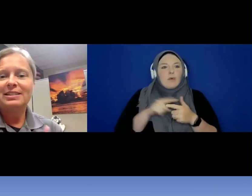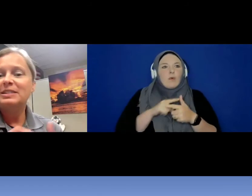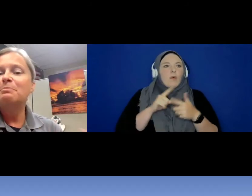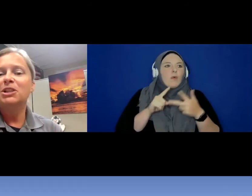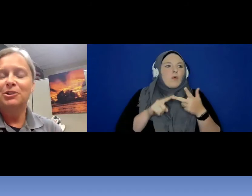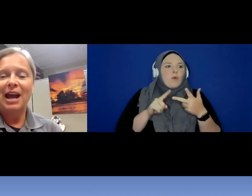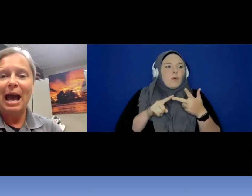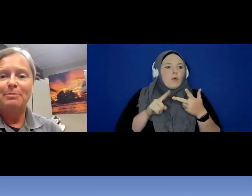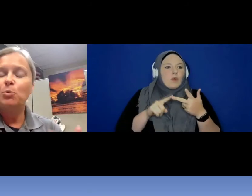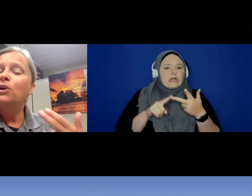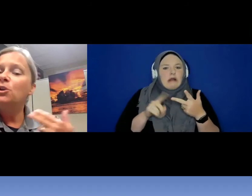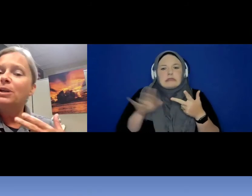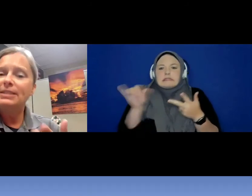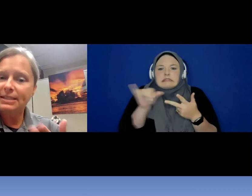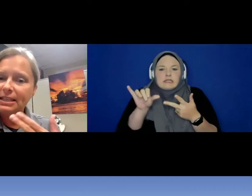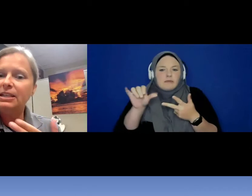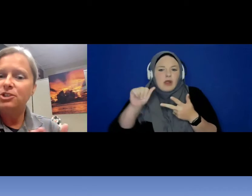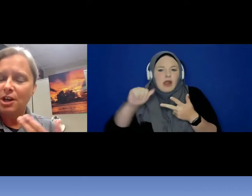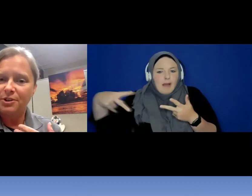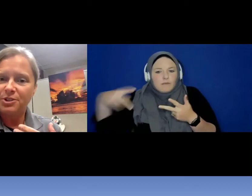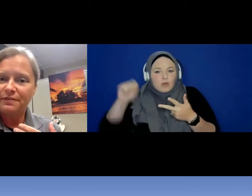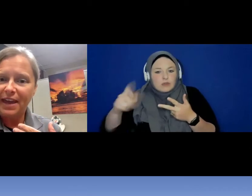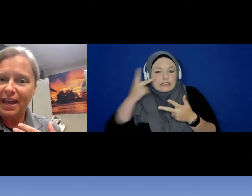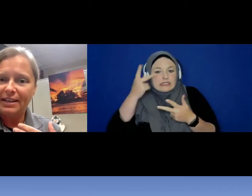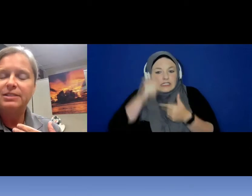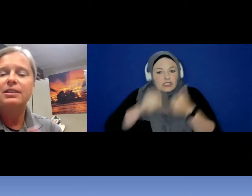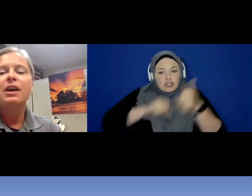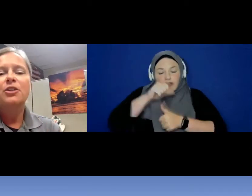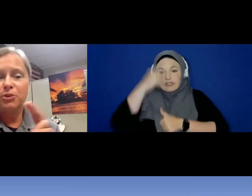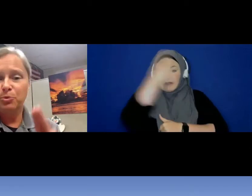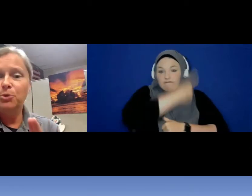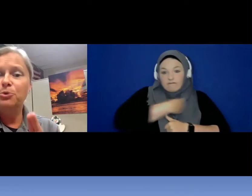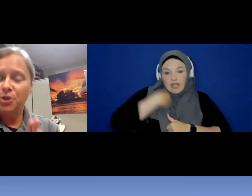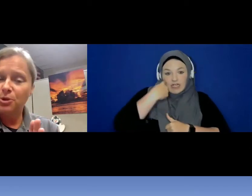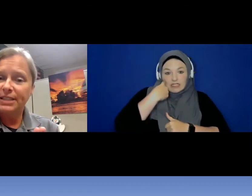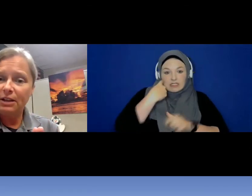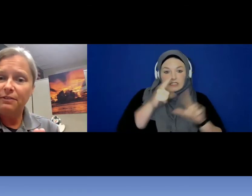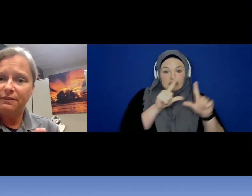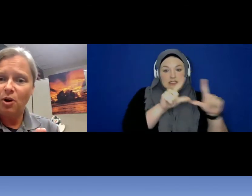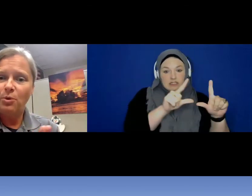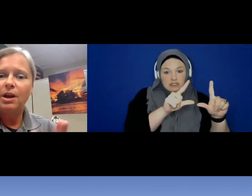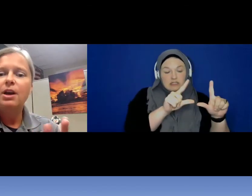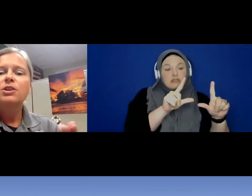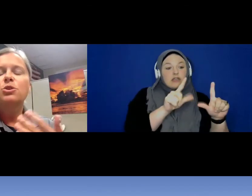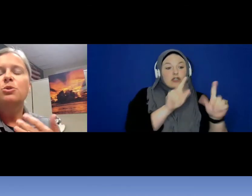similar app where you can see each other's face through your cell phone so